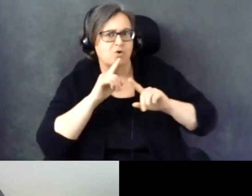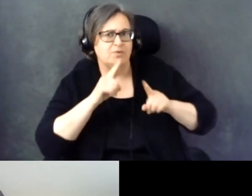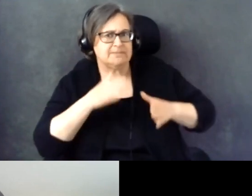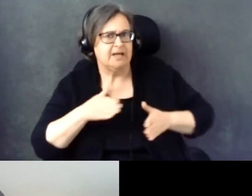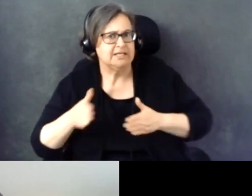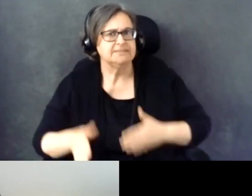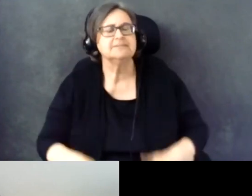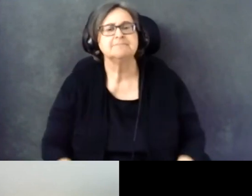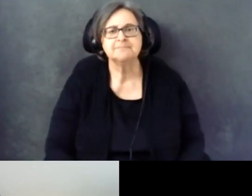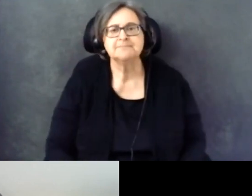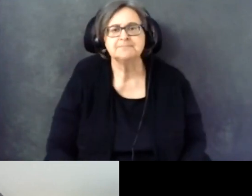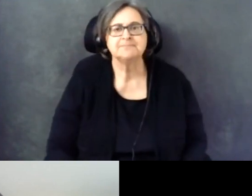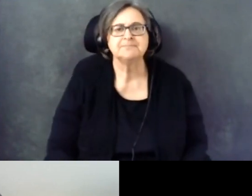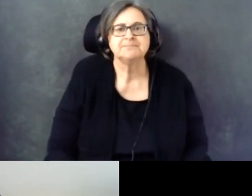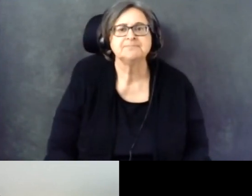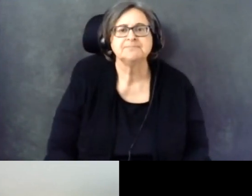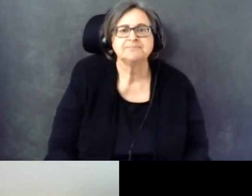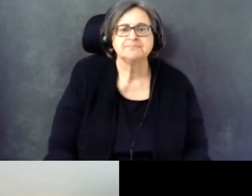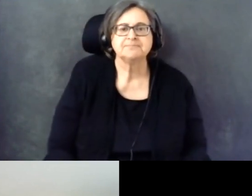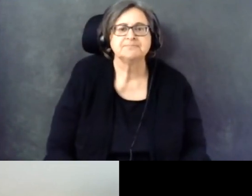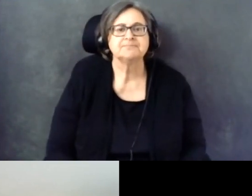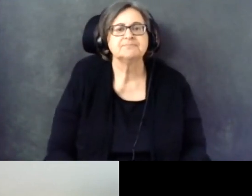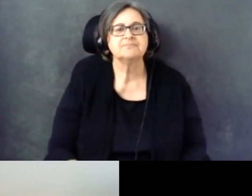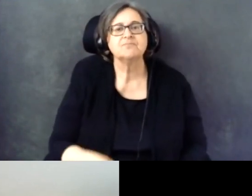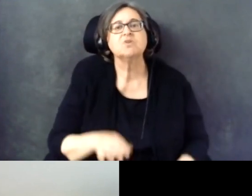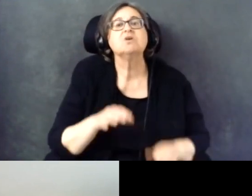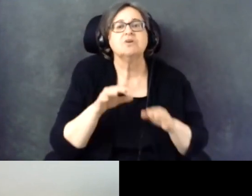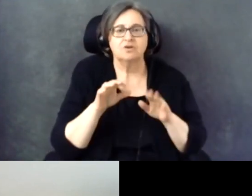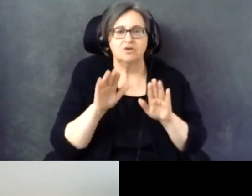Awesome. And we had similar questions.